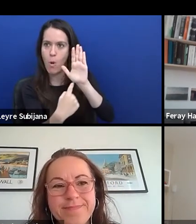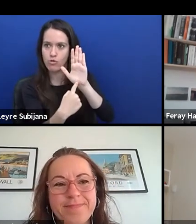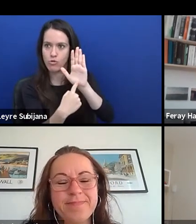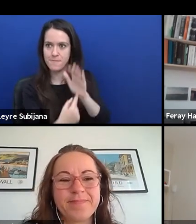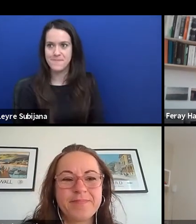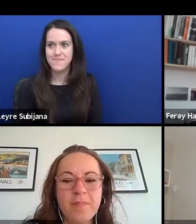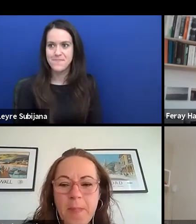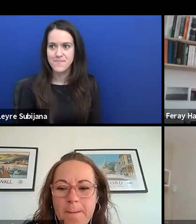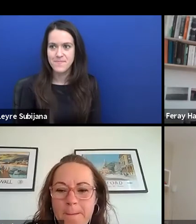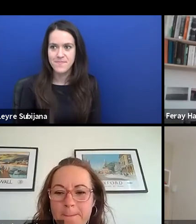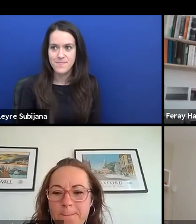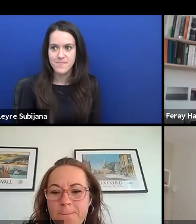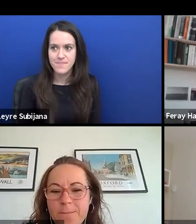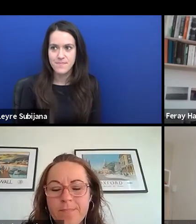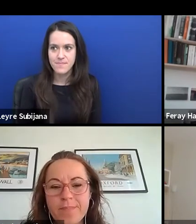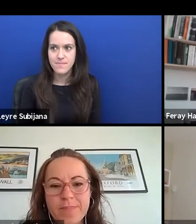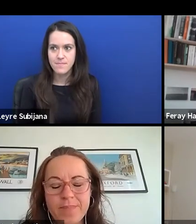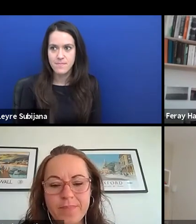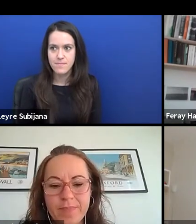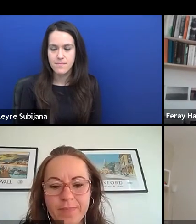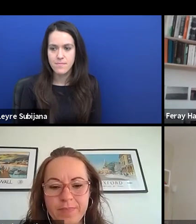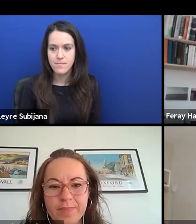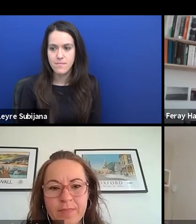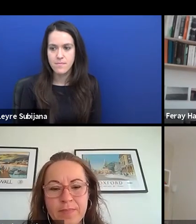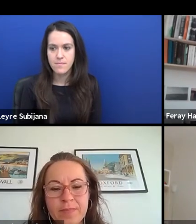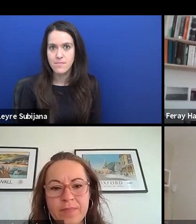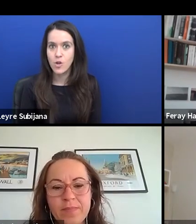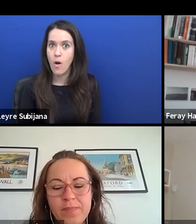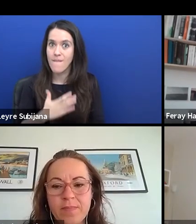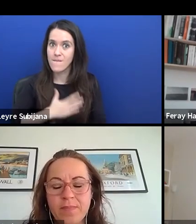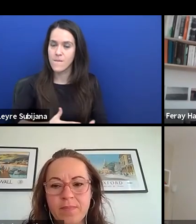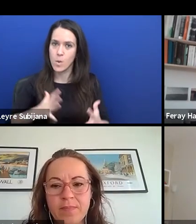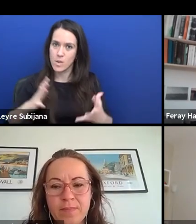So I want to encourage all of us,